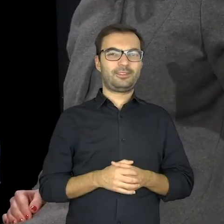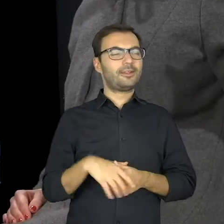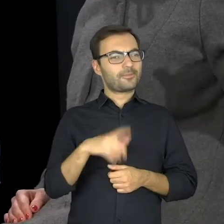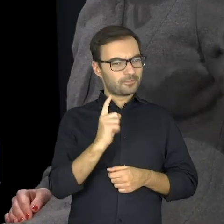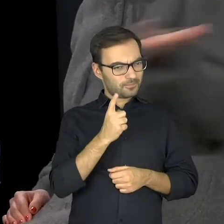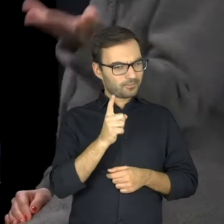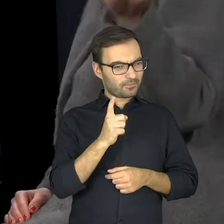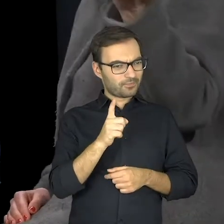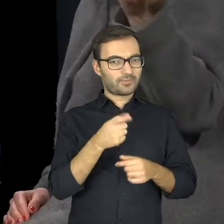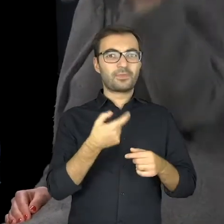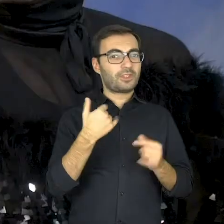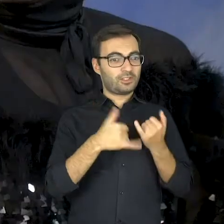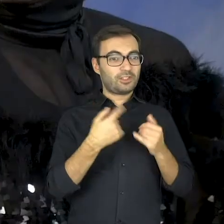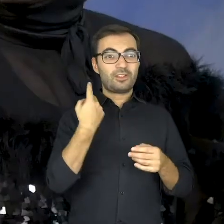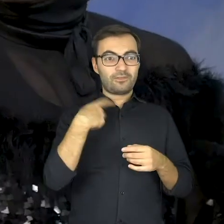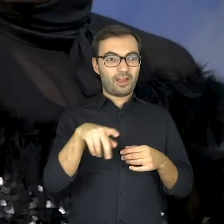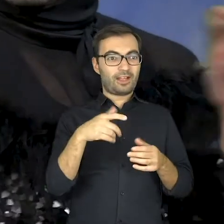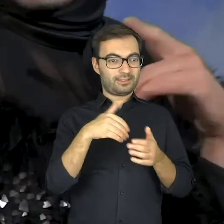A word more, and it will be your swan song here! Butterfly, we’ve got the melody.